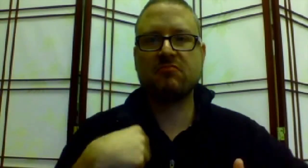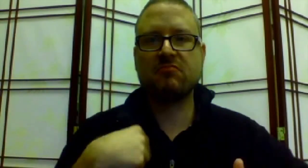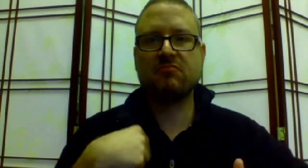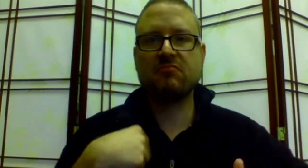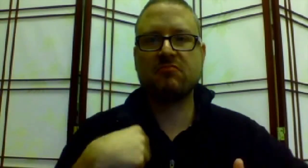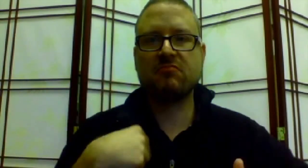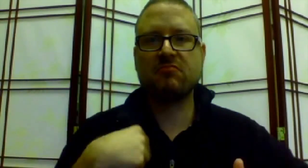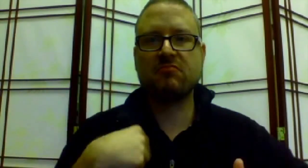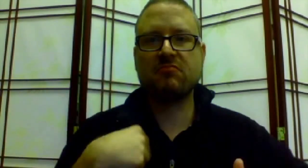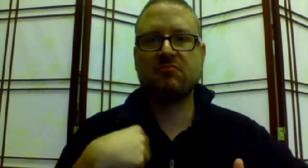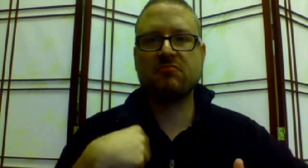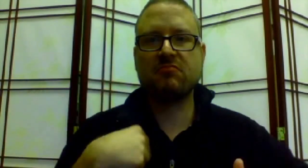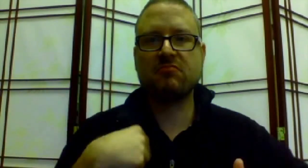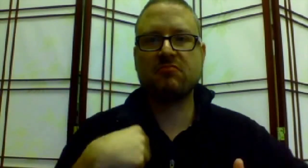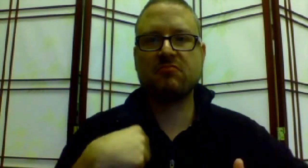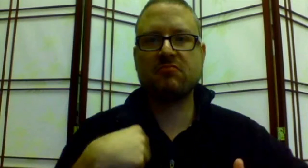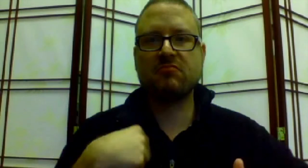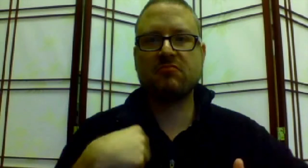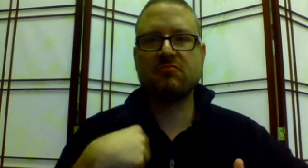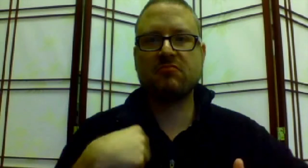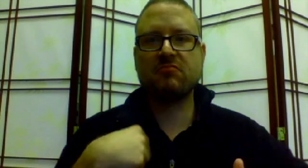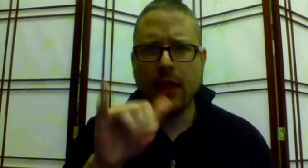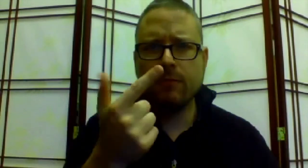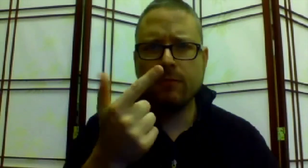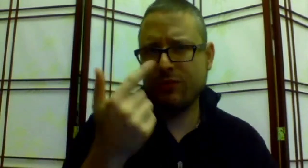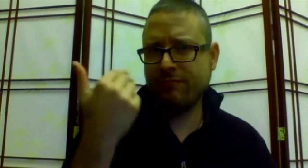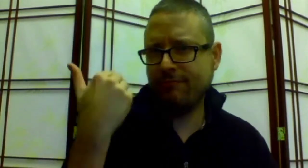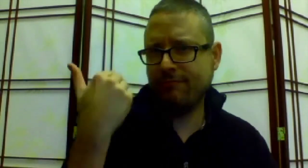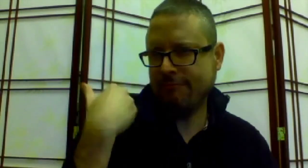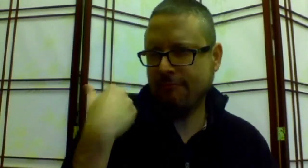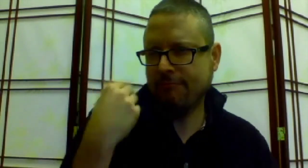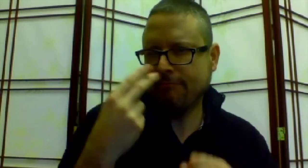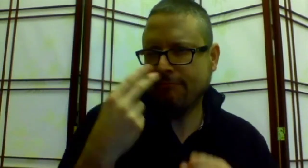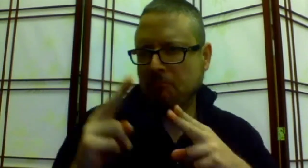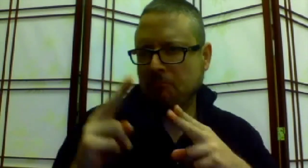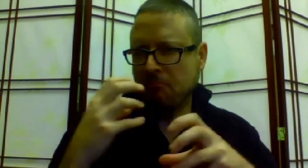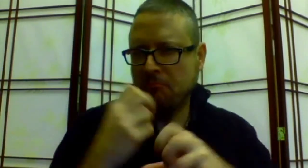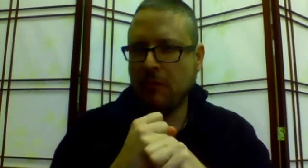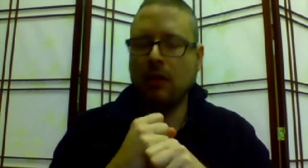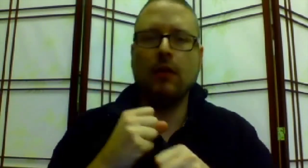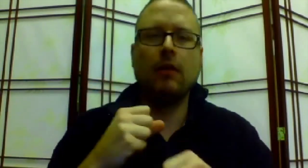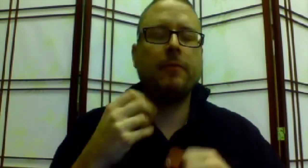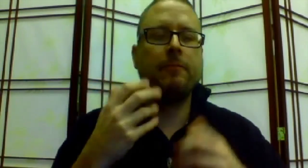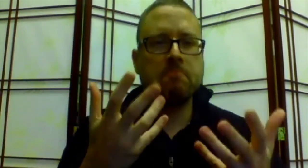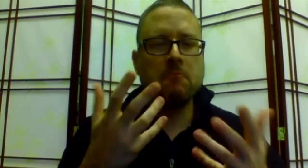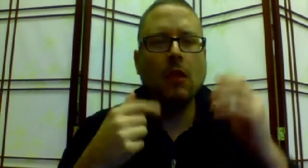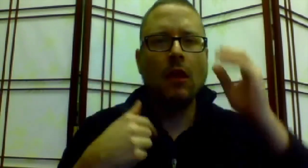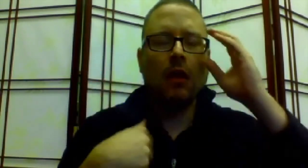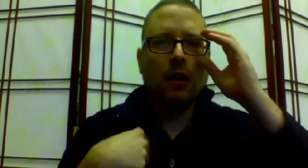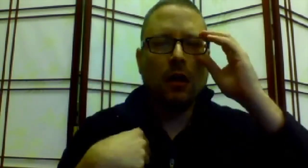[video glitch] 21st and will give you a brief summary.